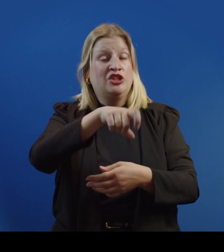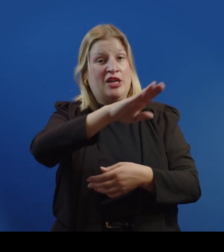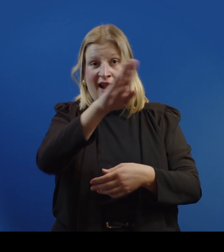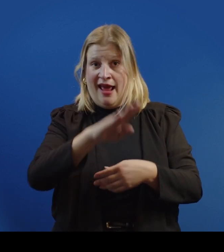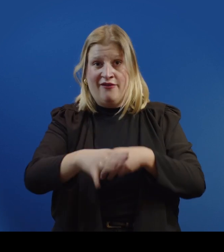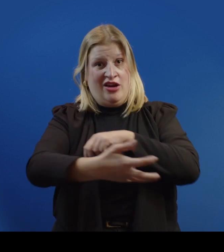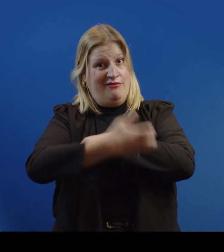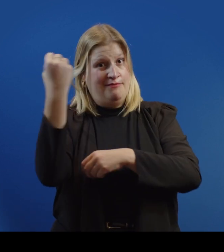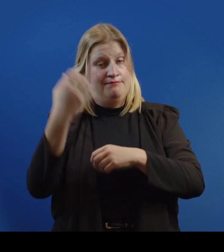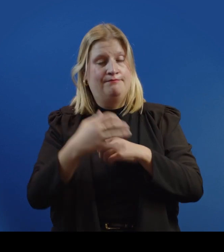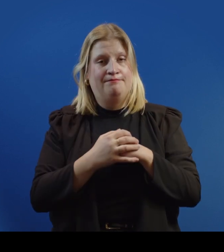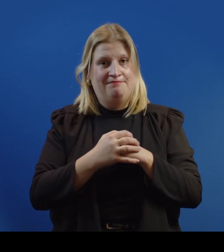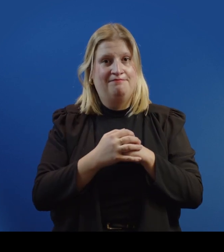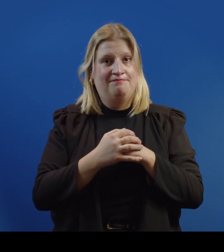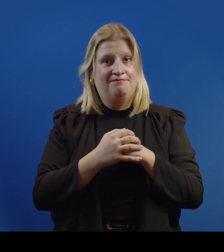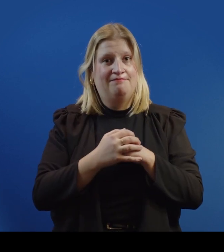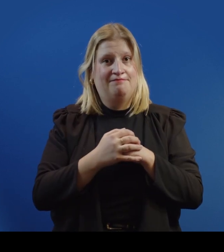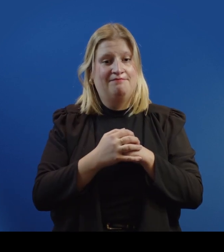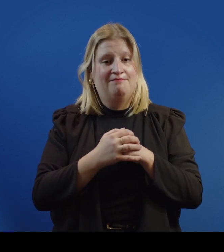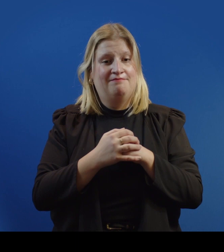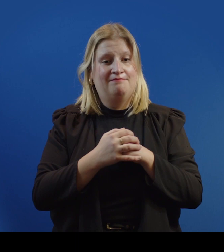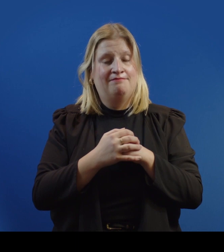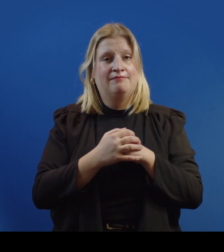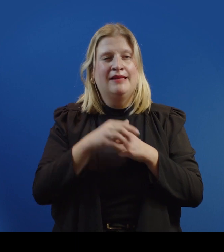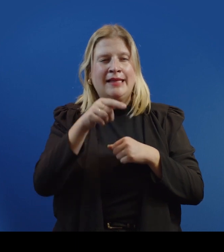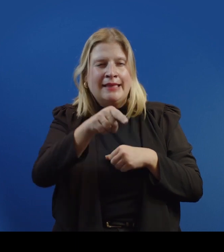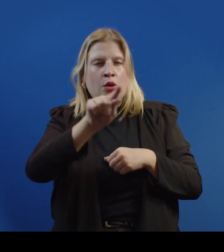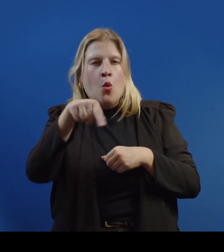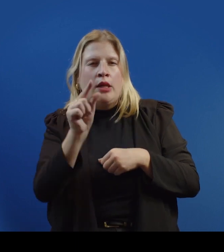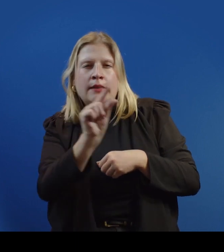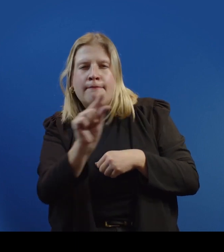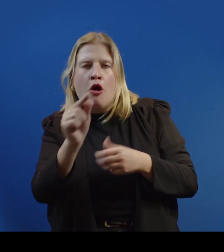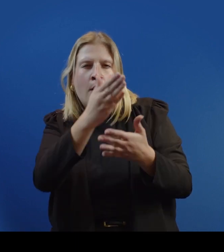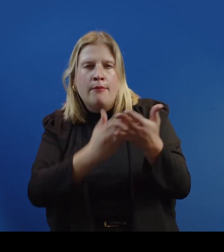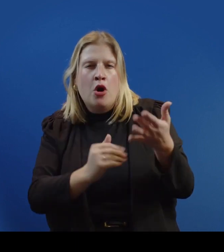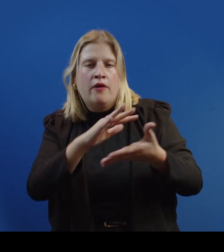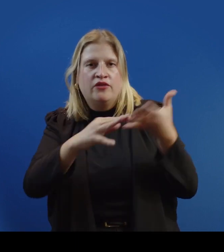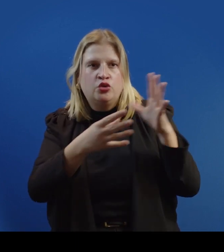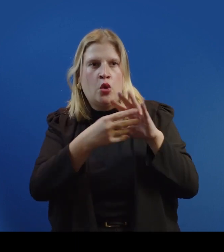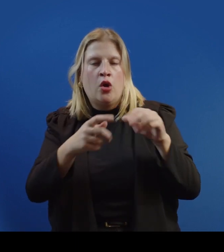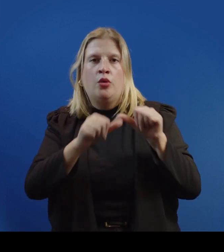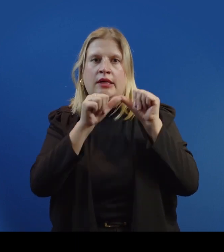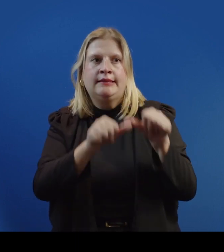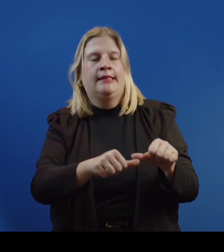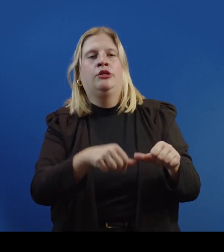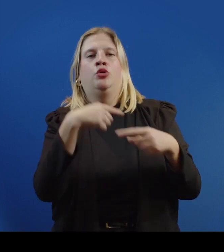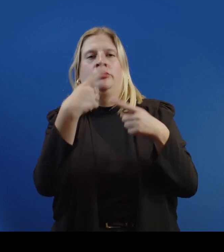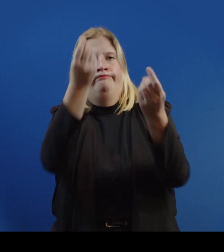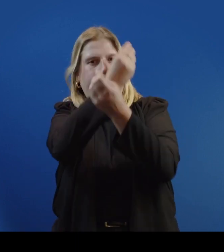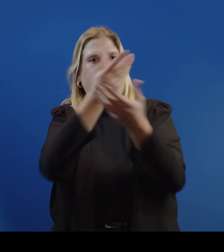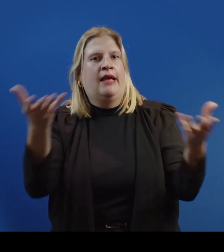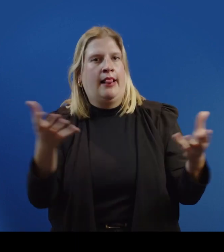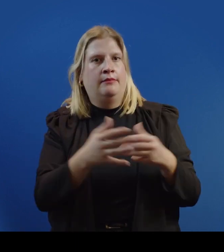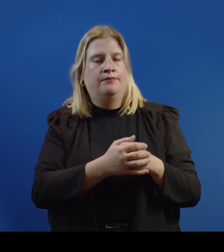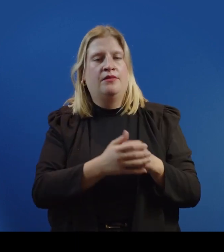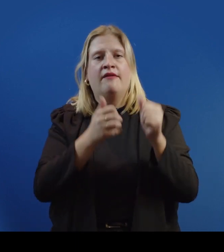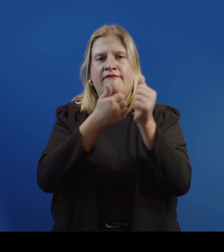and that should never have been taken from you. [Narrator] This is only a small part of the story that we will continue to tell.